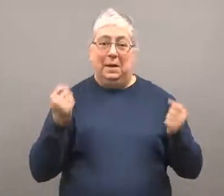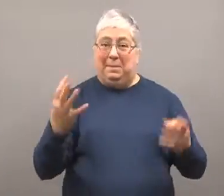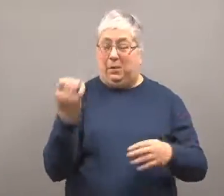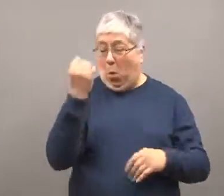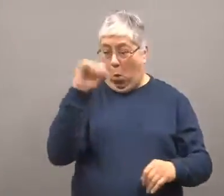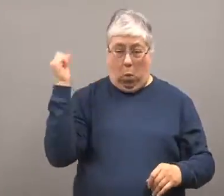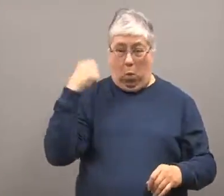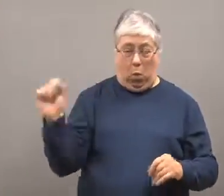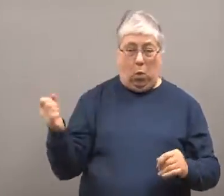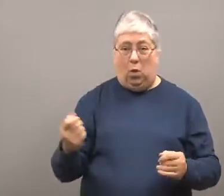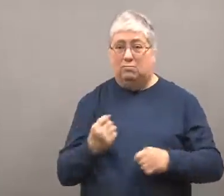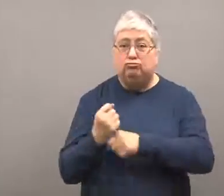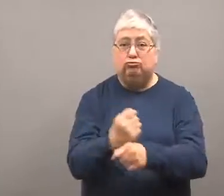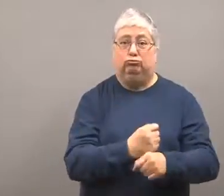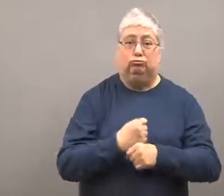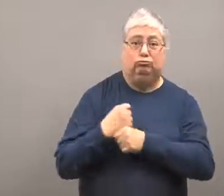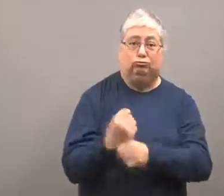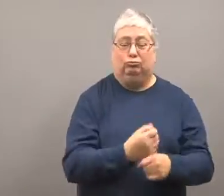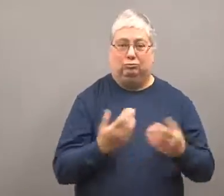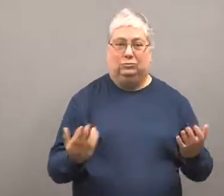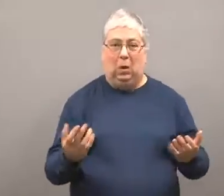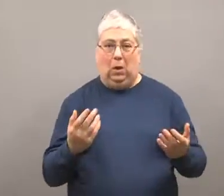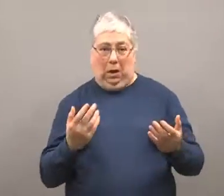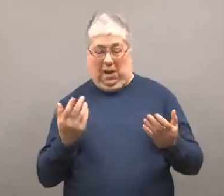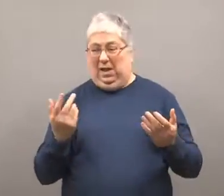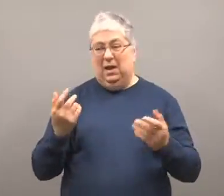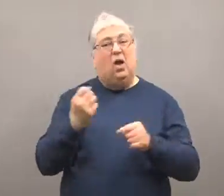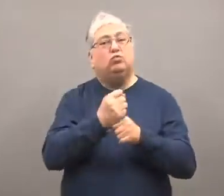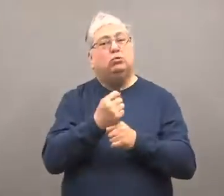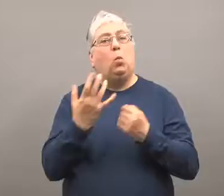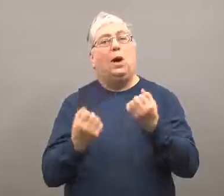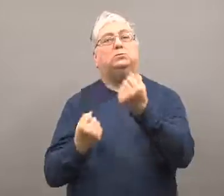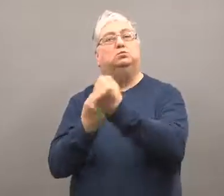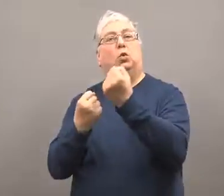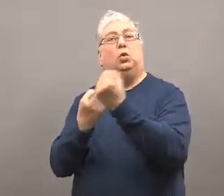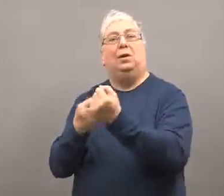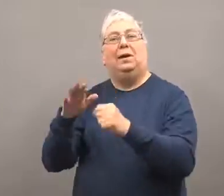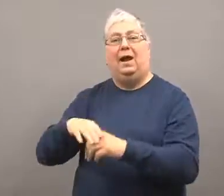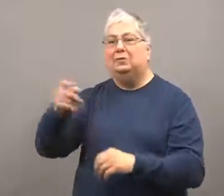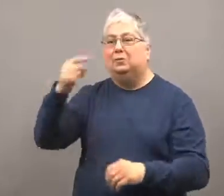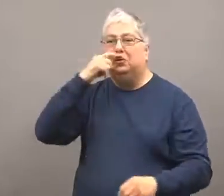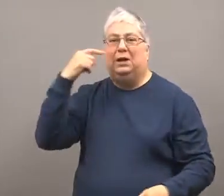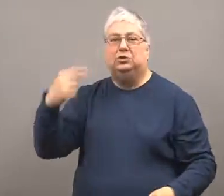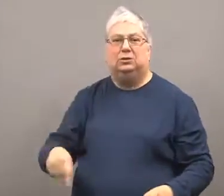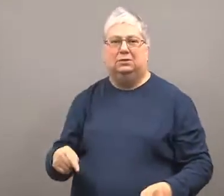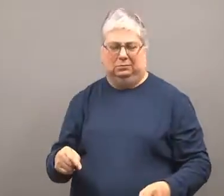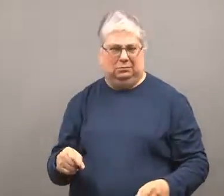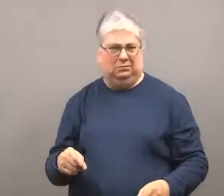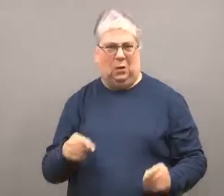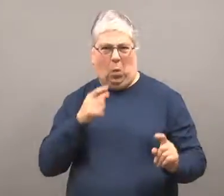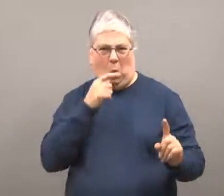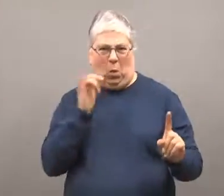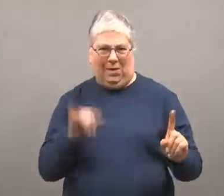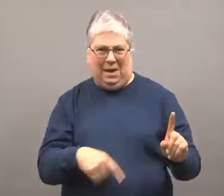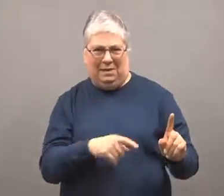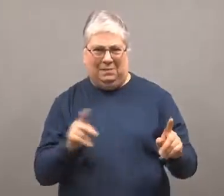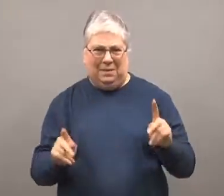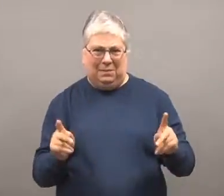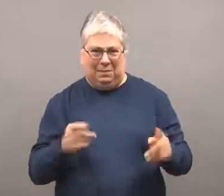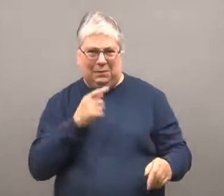There are pro-Russian supporters demonstrating in the area.